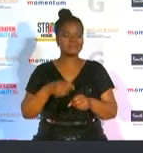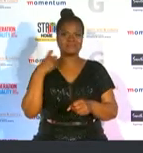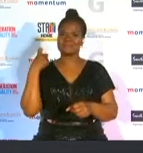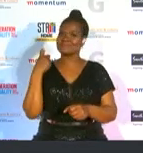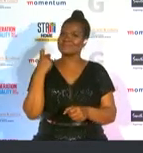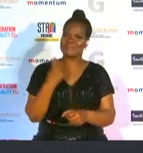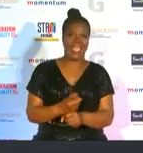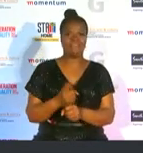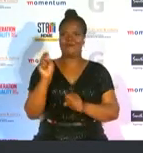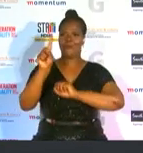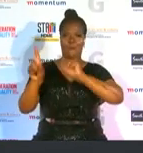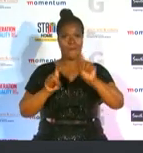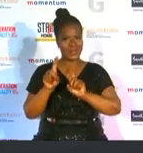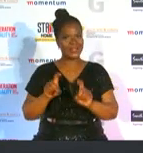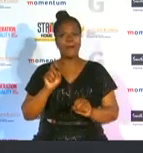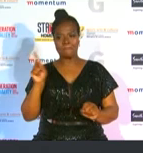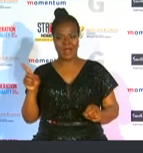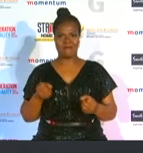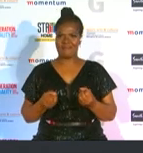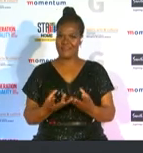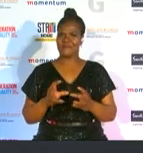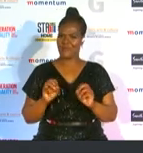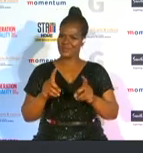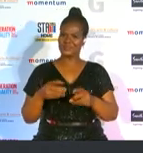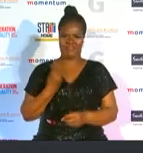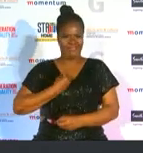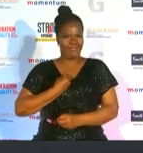to uplifting and giving opportunities to young female football players